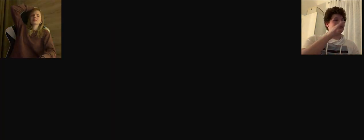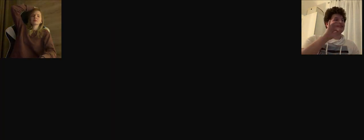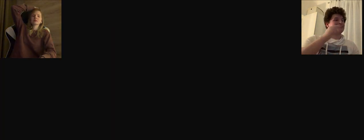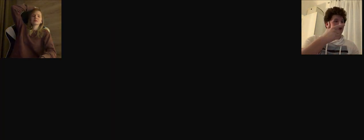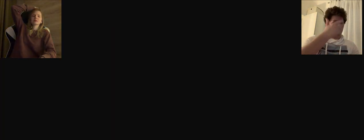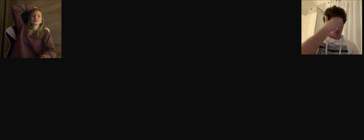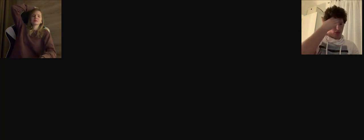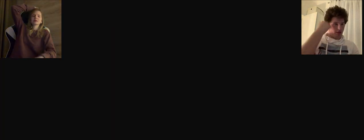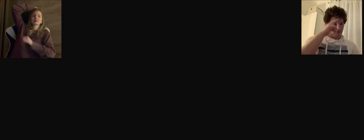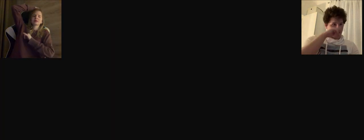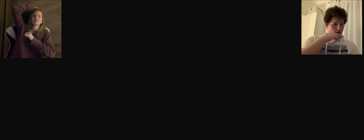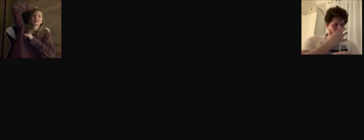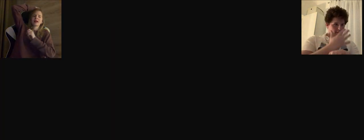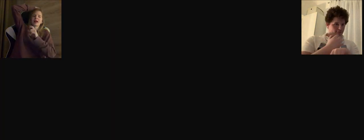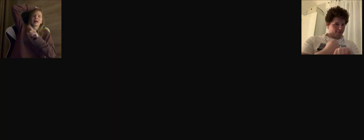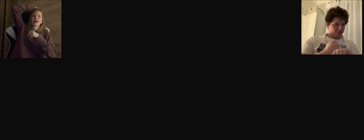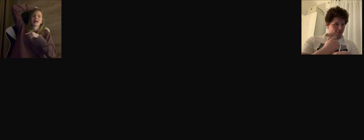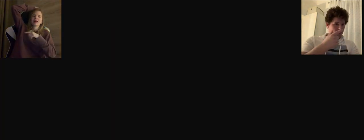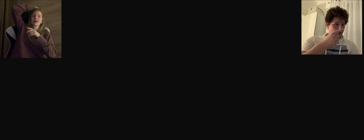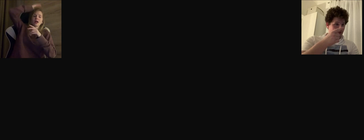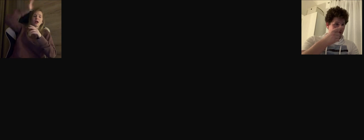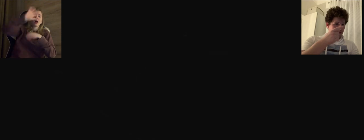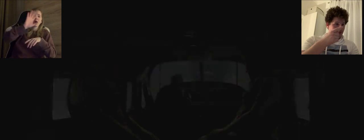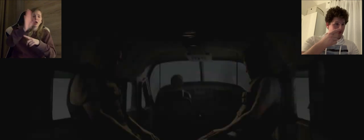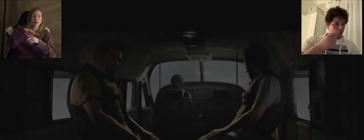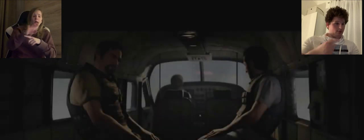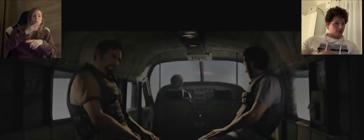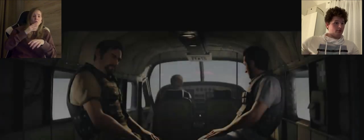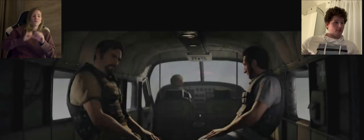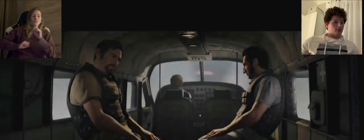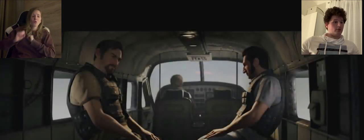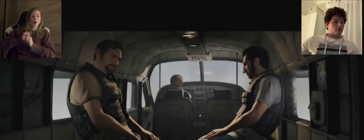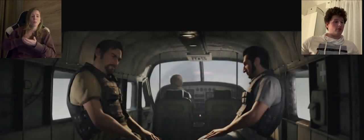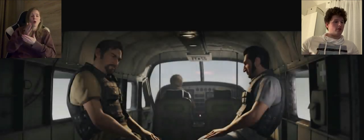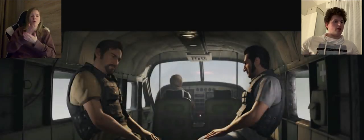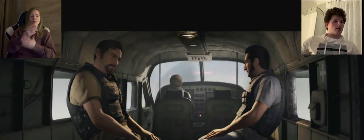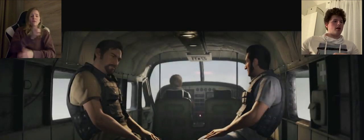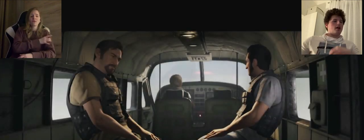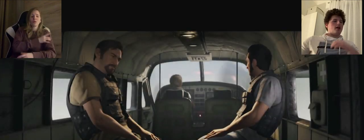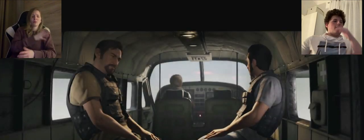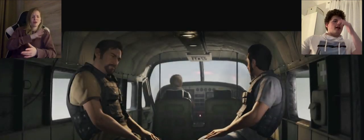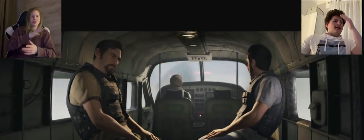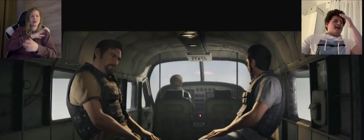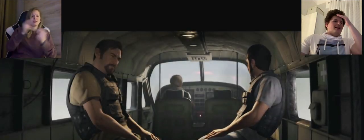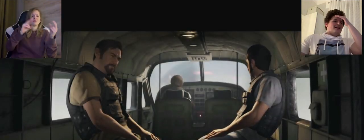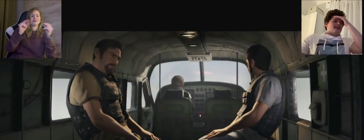A: Leo his son did not know that his father was in prison? K: no! His mother deceived him that his father was in Italy and he was helping uncle